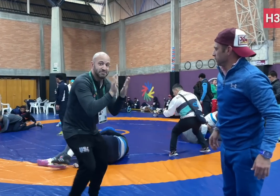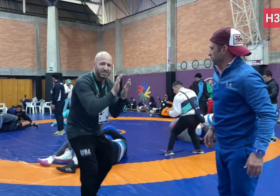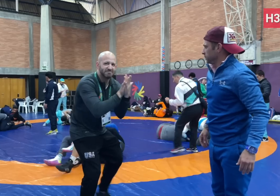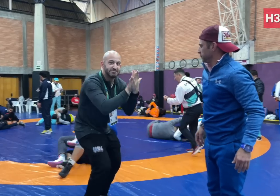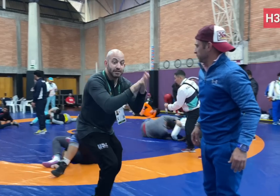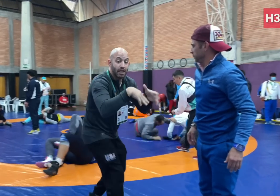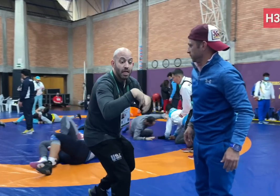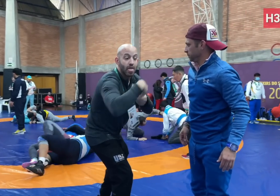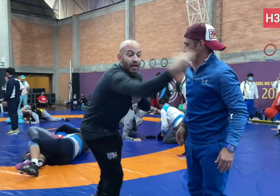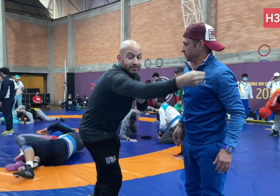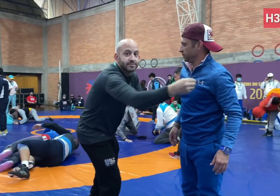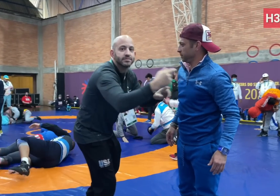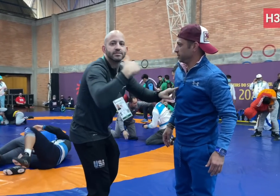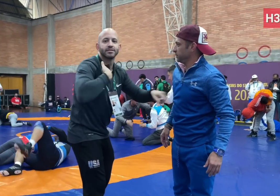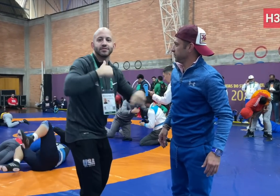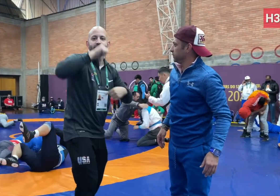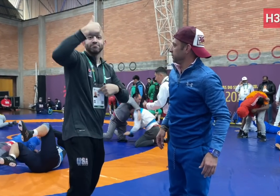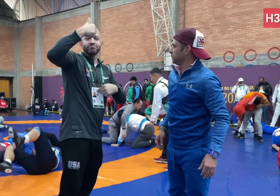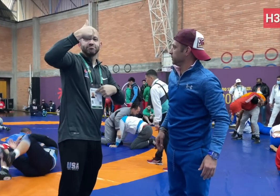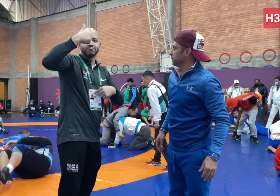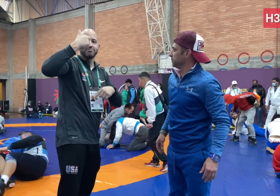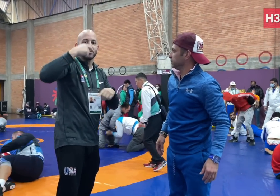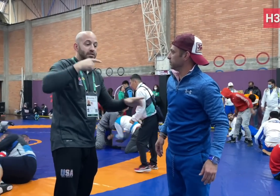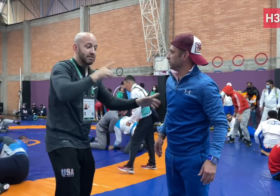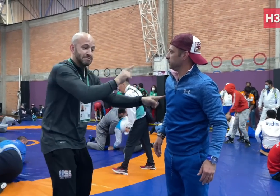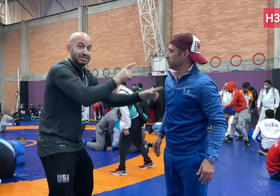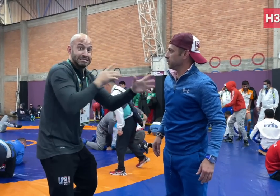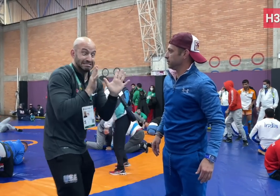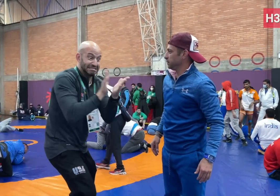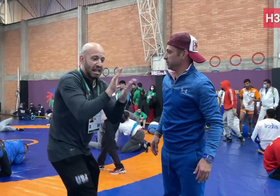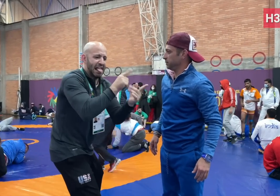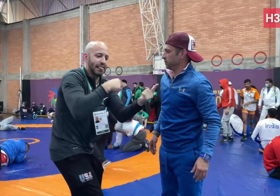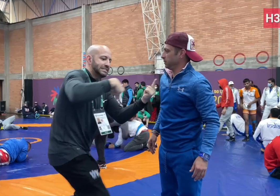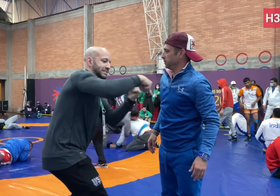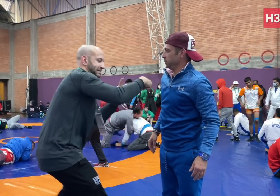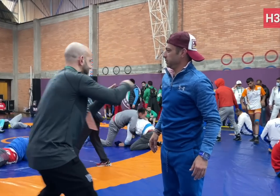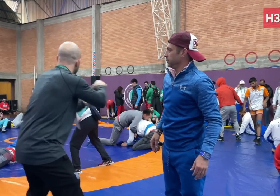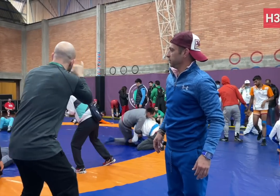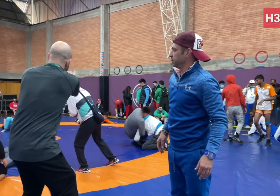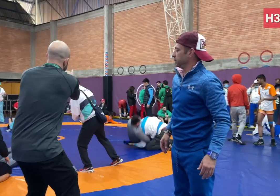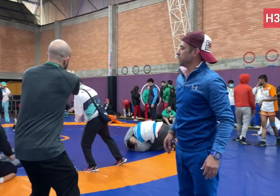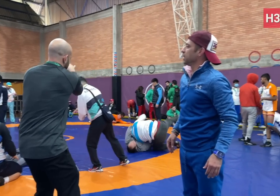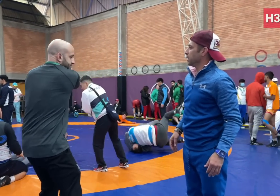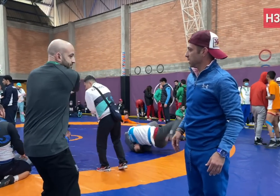That’s how you win the match.